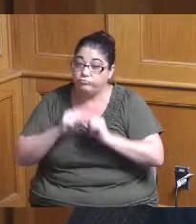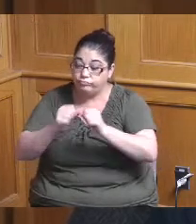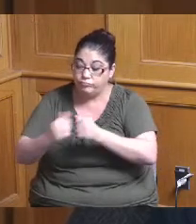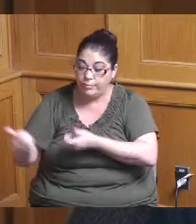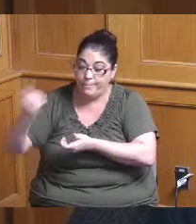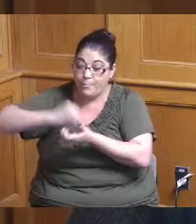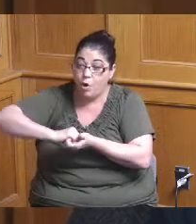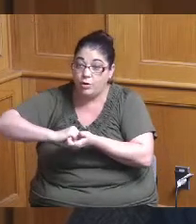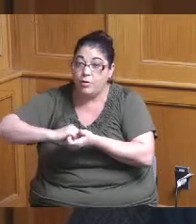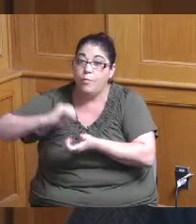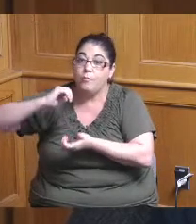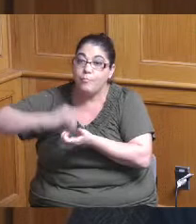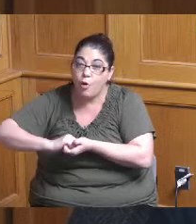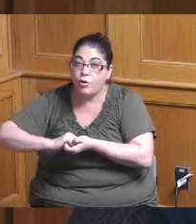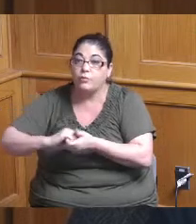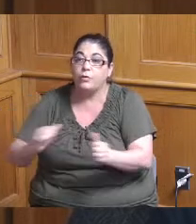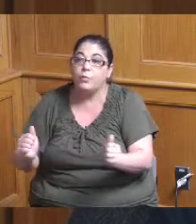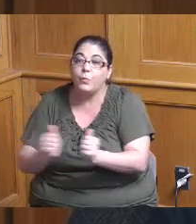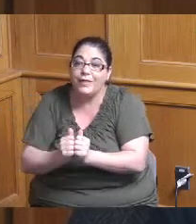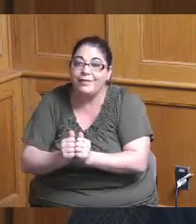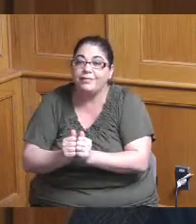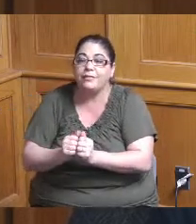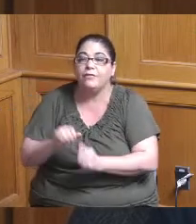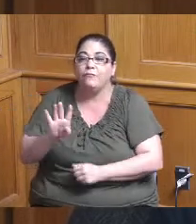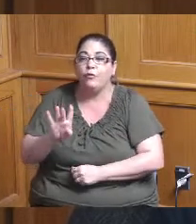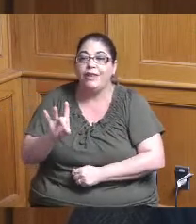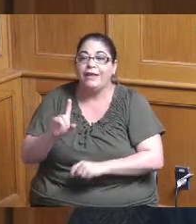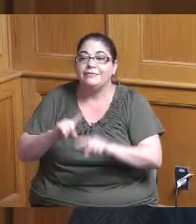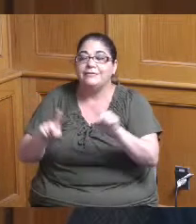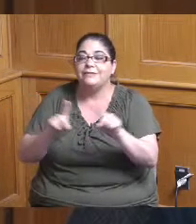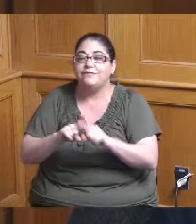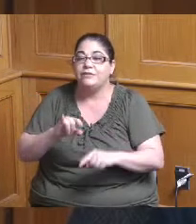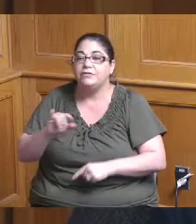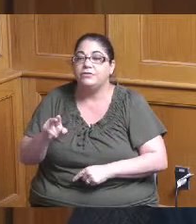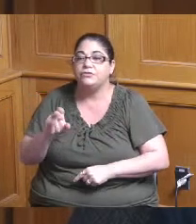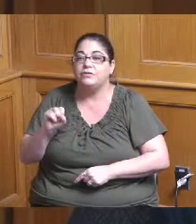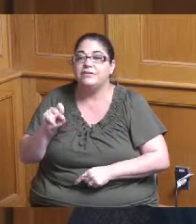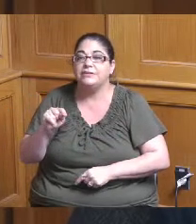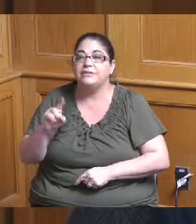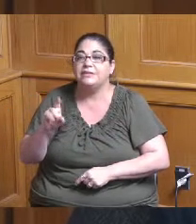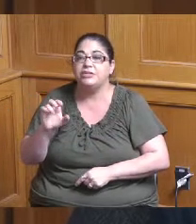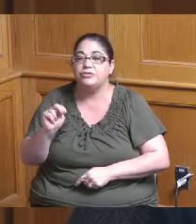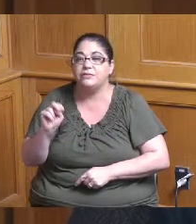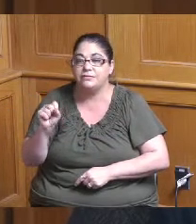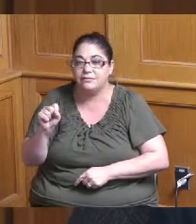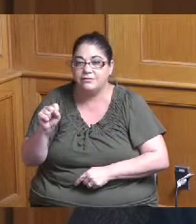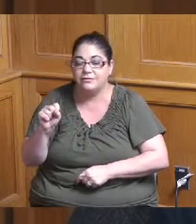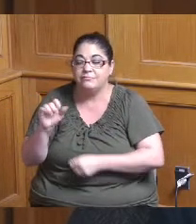doing here is partnering with the 48 jurisdictions to make sure that they've got money to catalyze